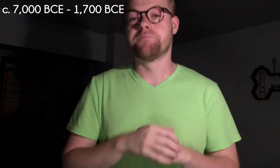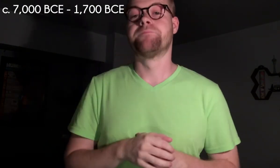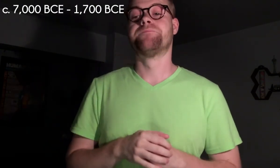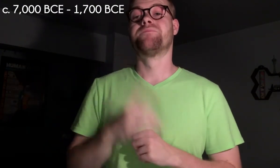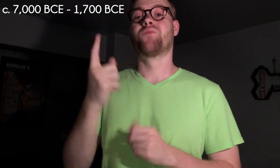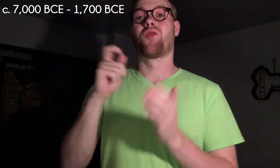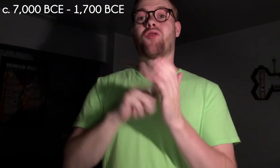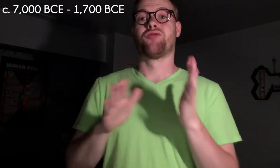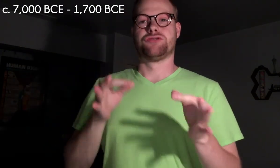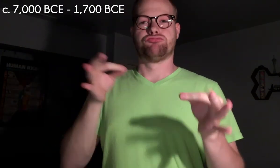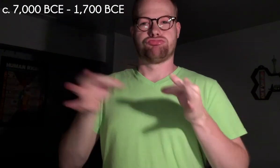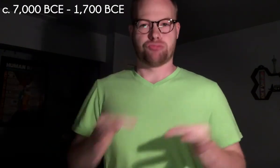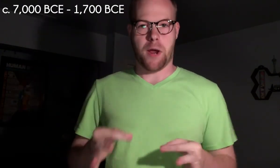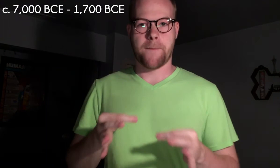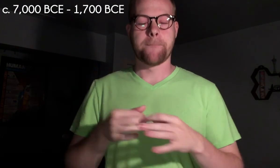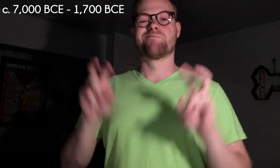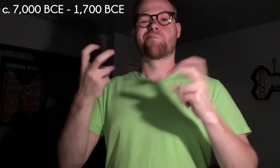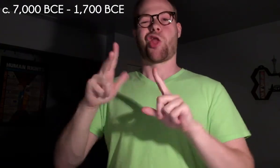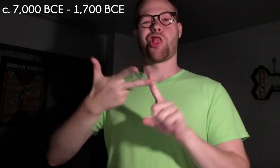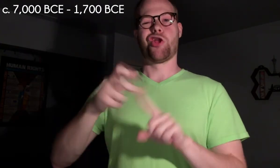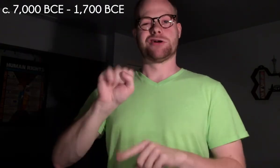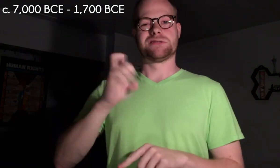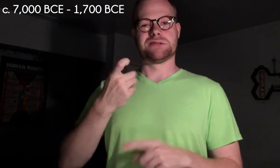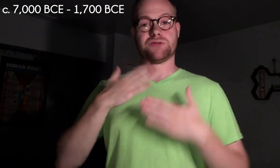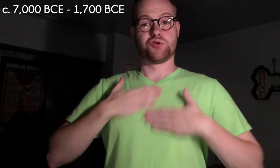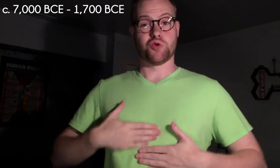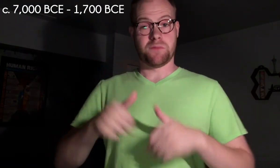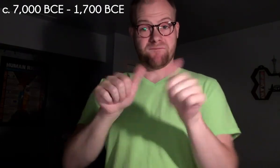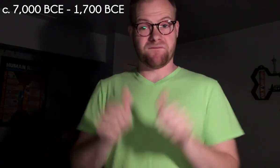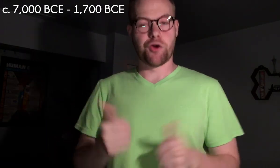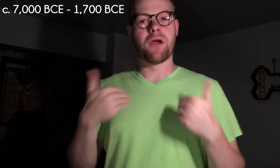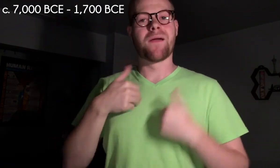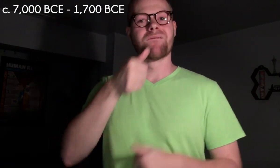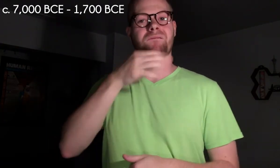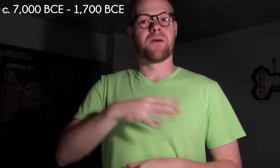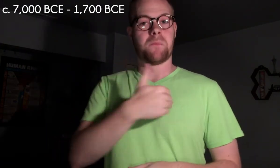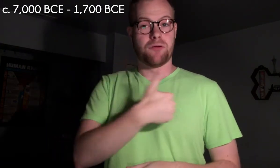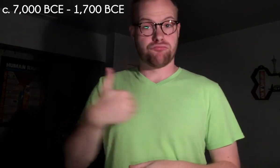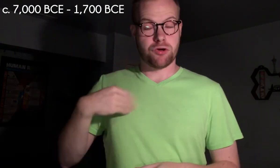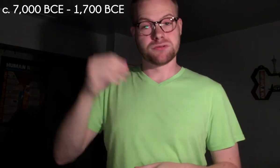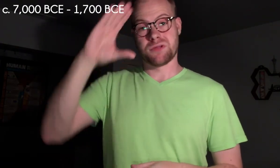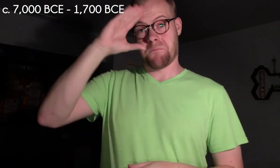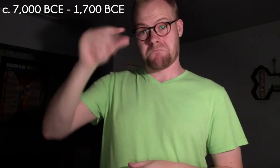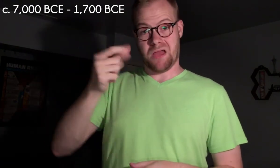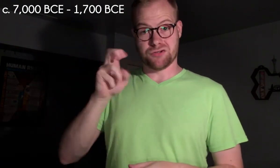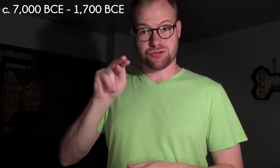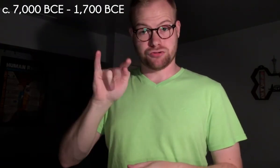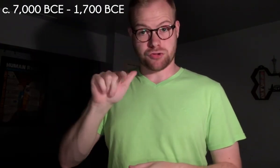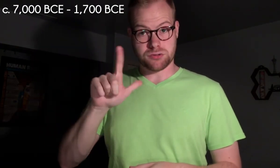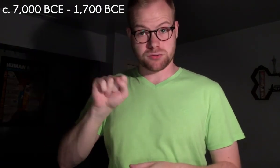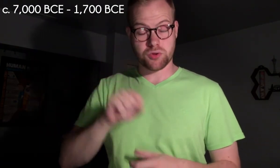as one author describes it, a "third sex" human figure having female breasts and male genitals